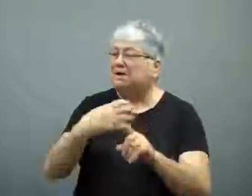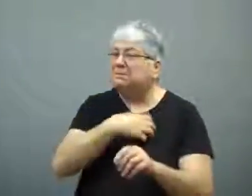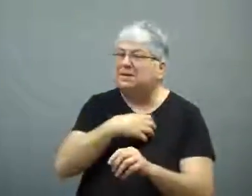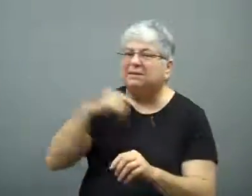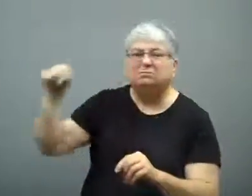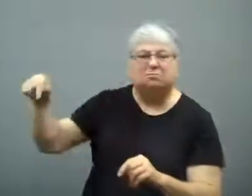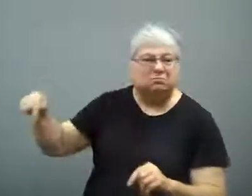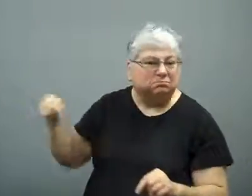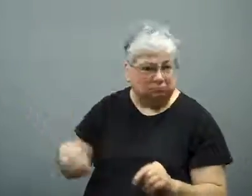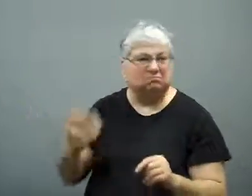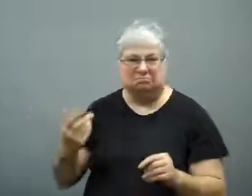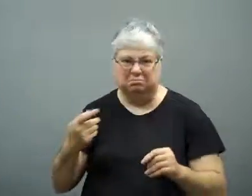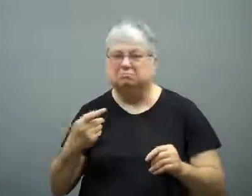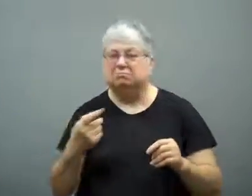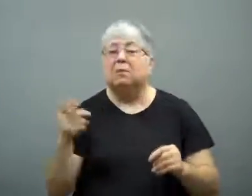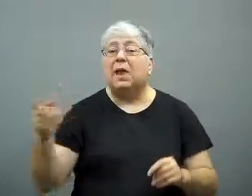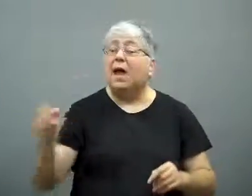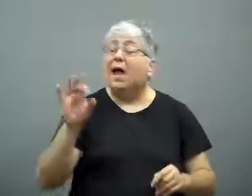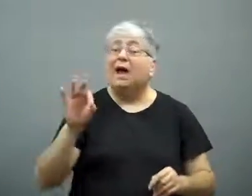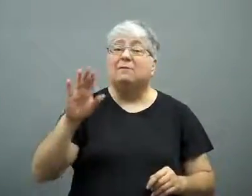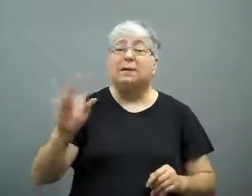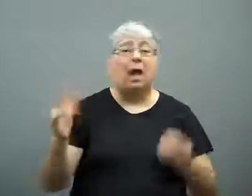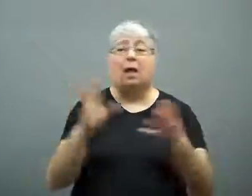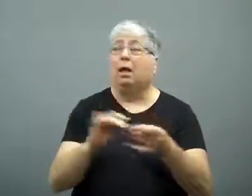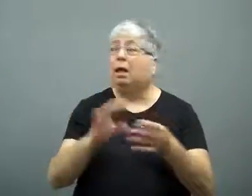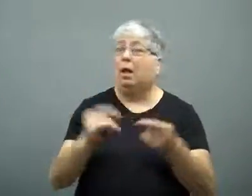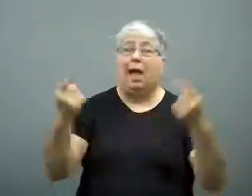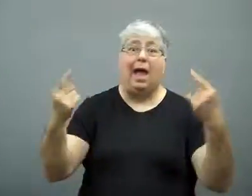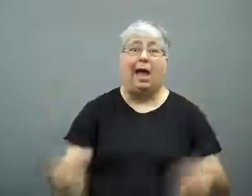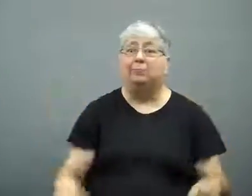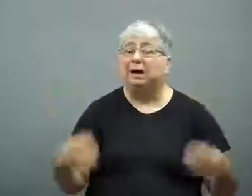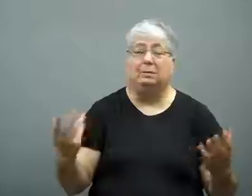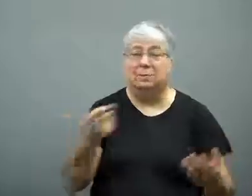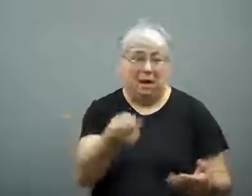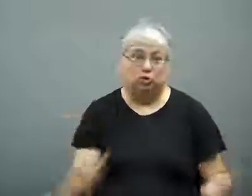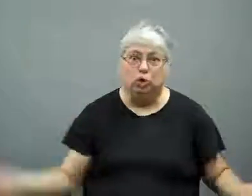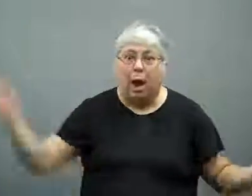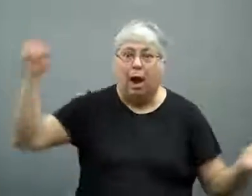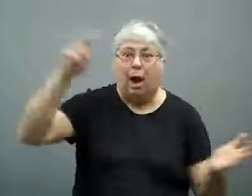There were also police officers present.